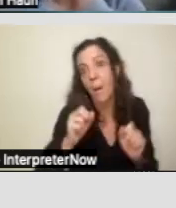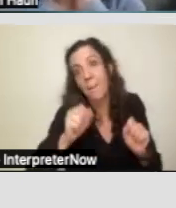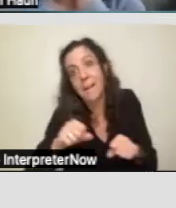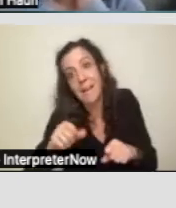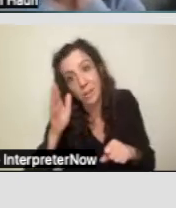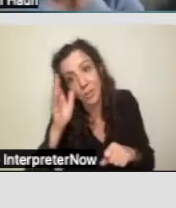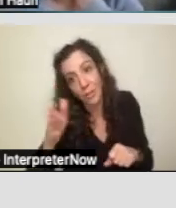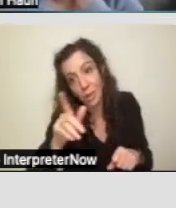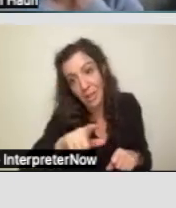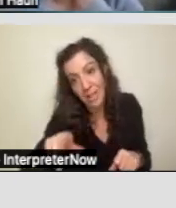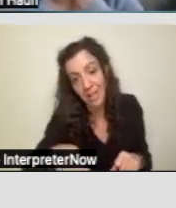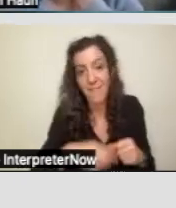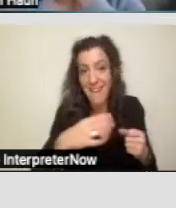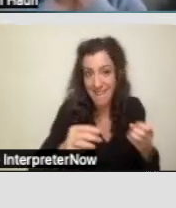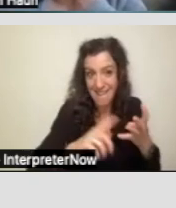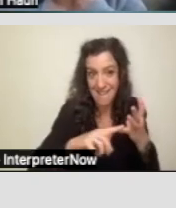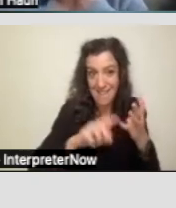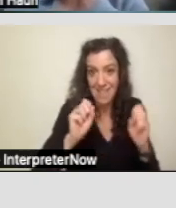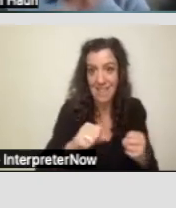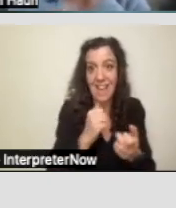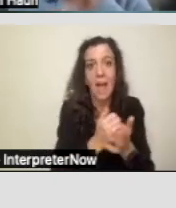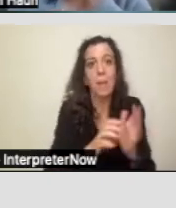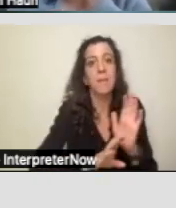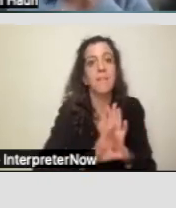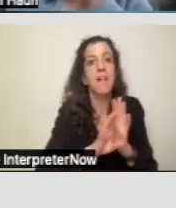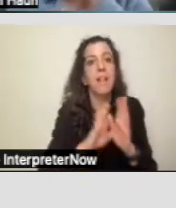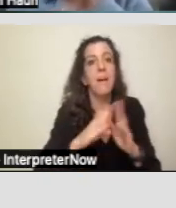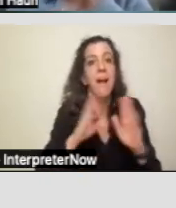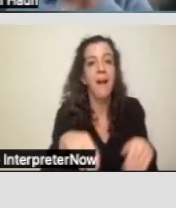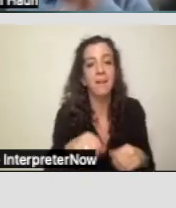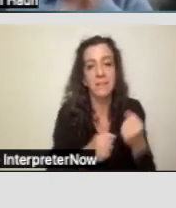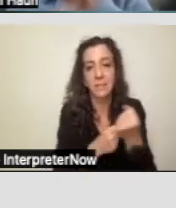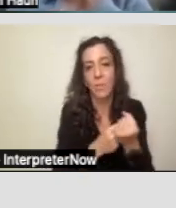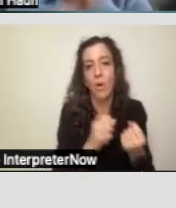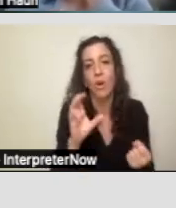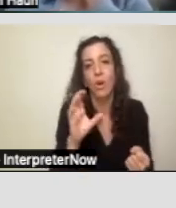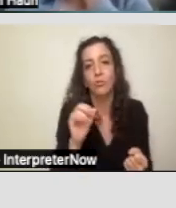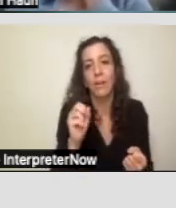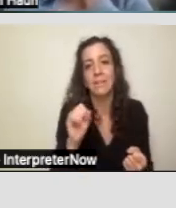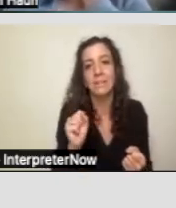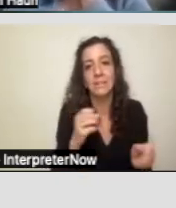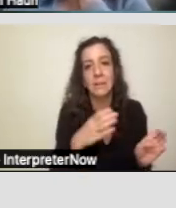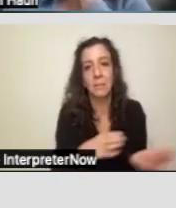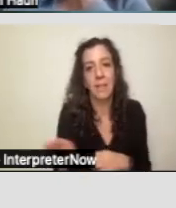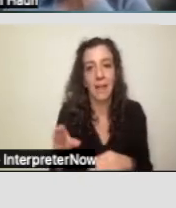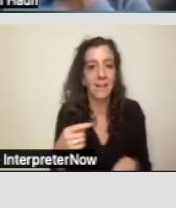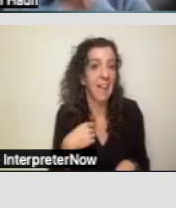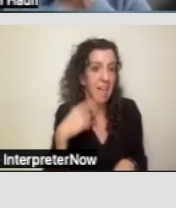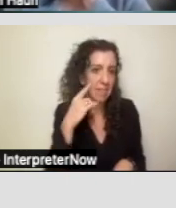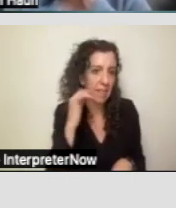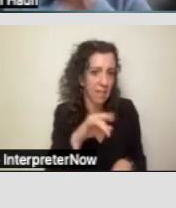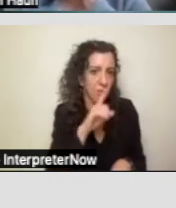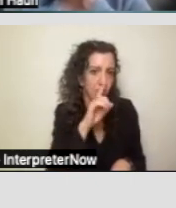And also develop a housing support crisis plan, which I think is really critical in